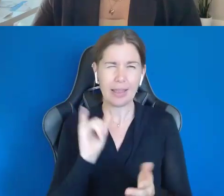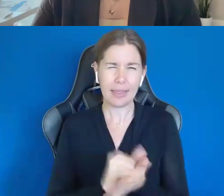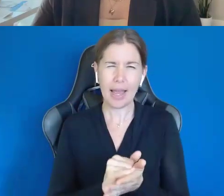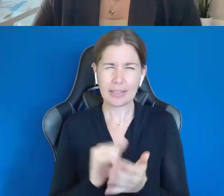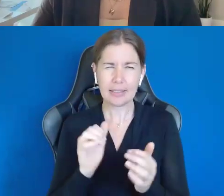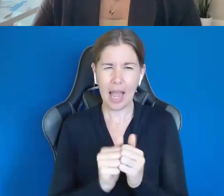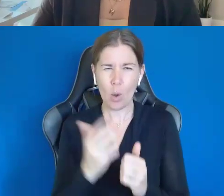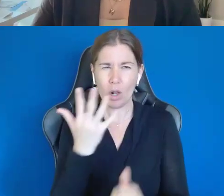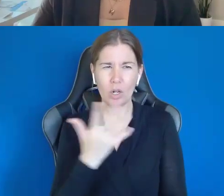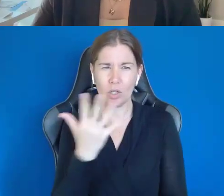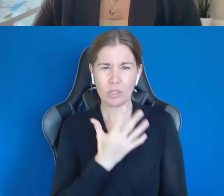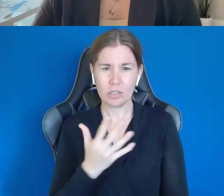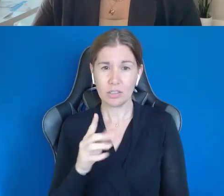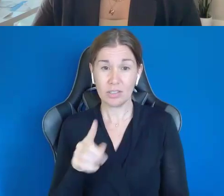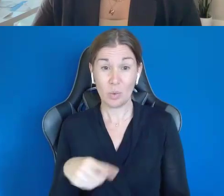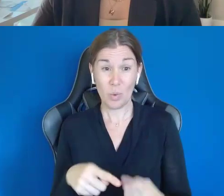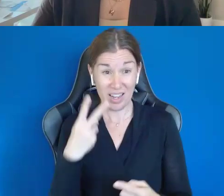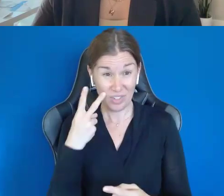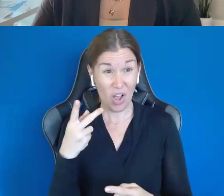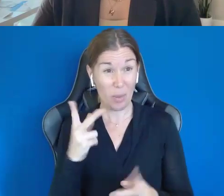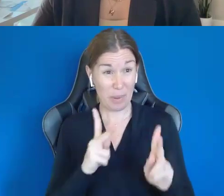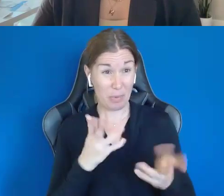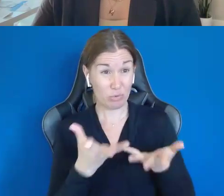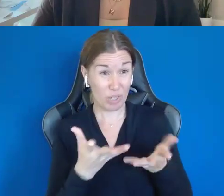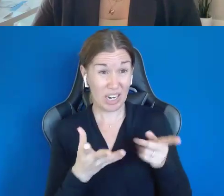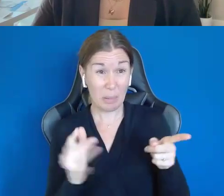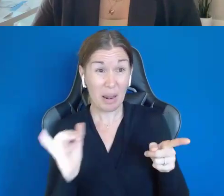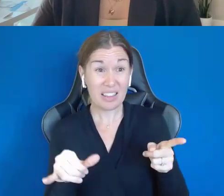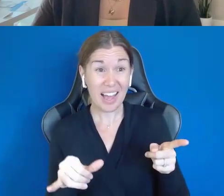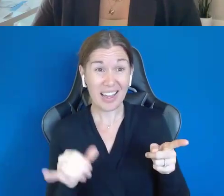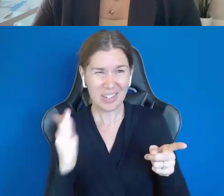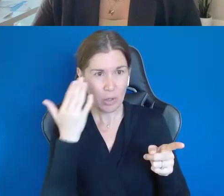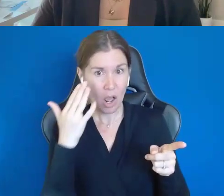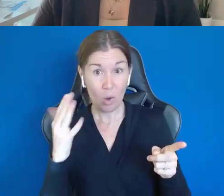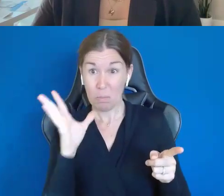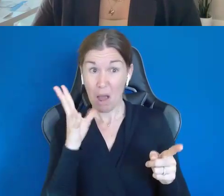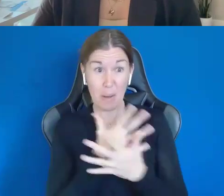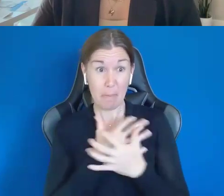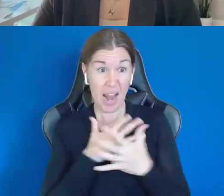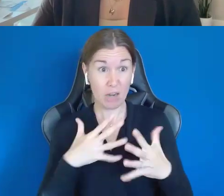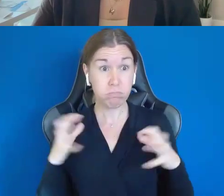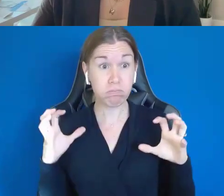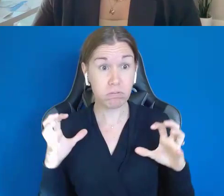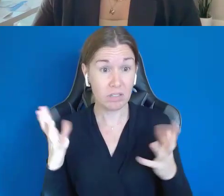So, when I saw him being treated that way you know, right? Mama bear comes out.